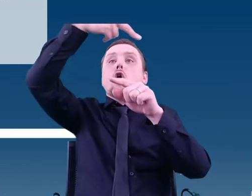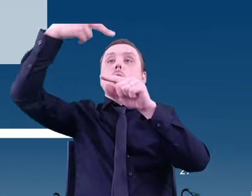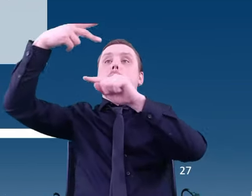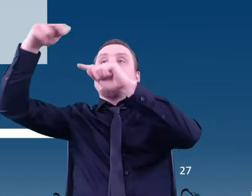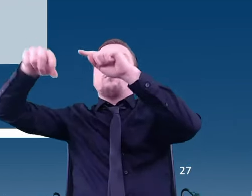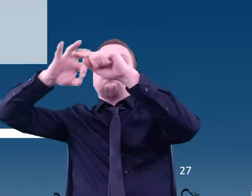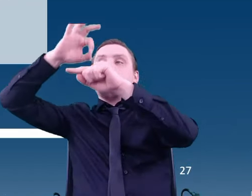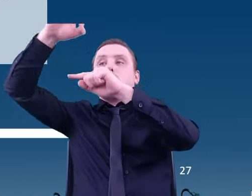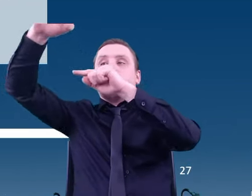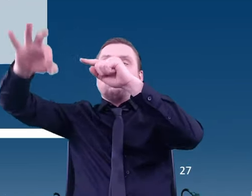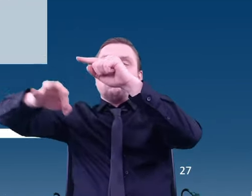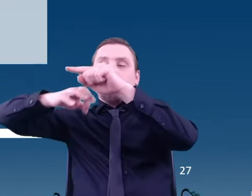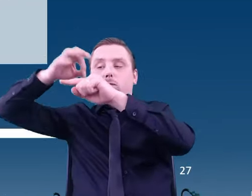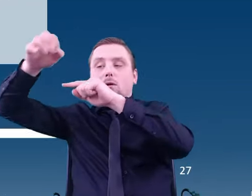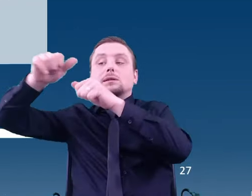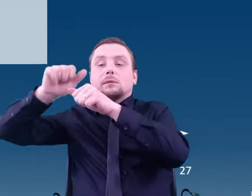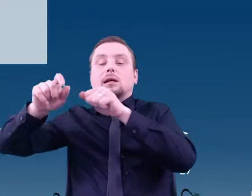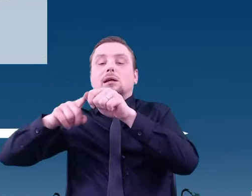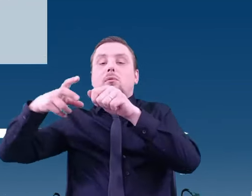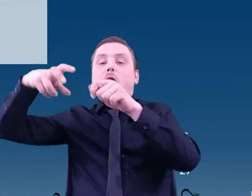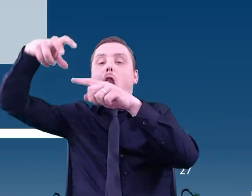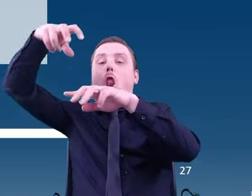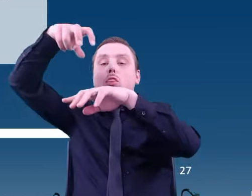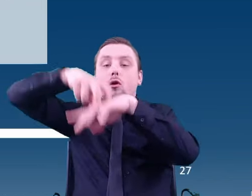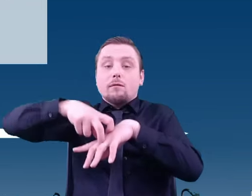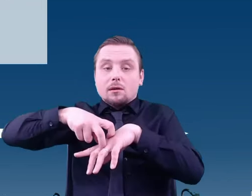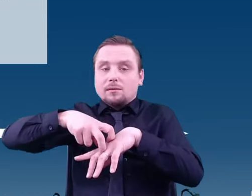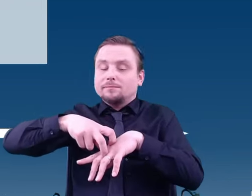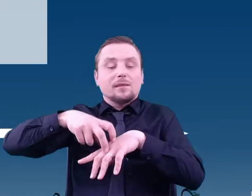Unfortunately, the lander itself did not land as intended.